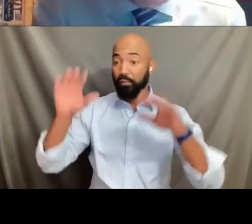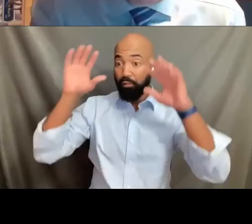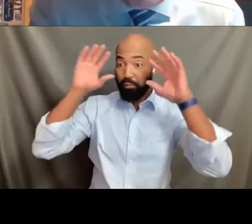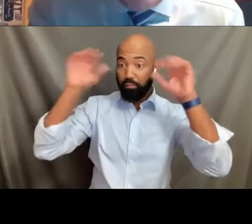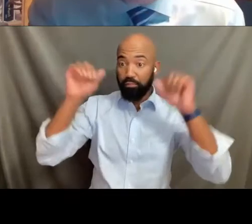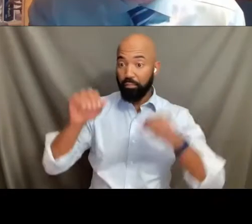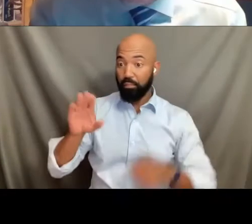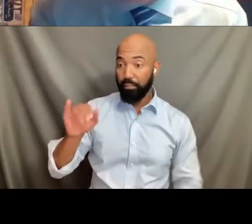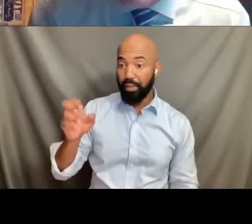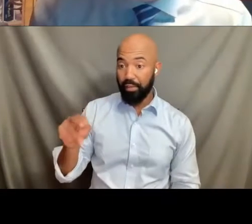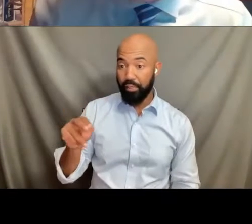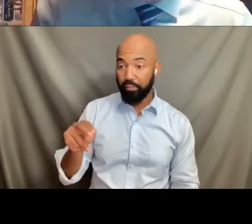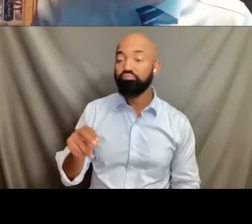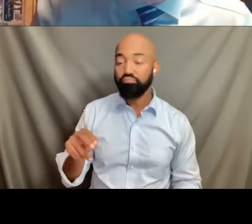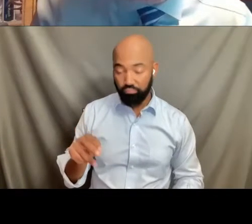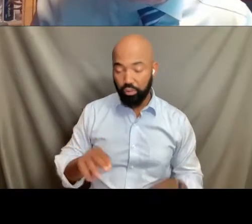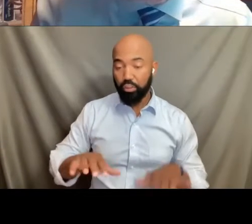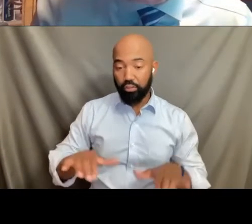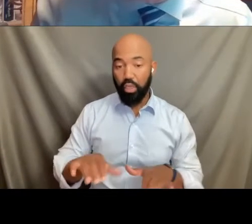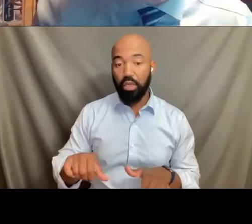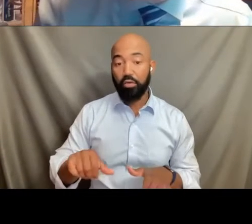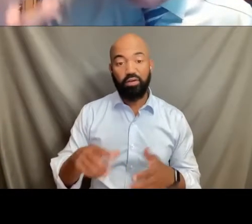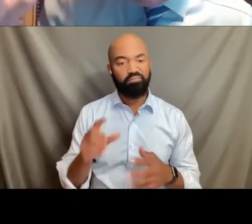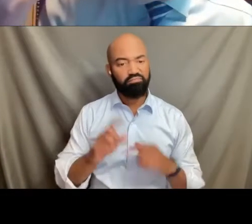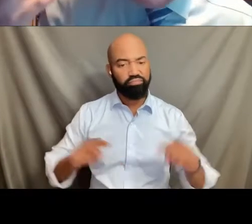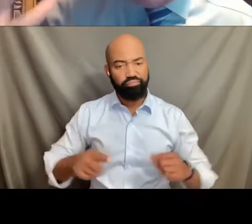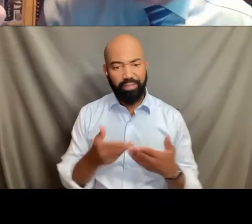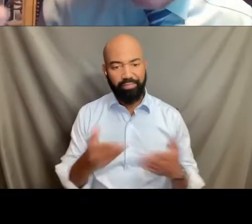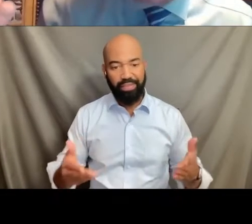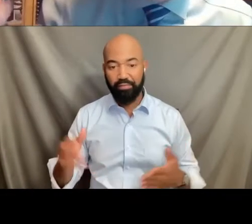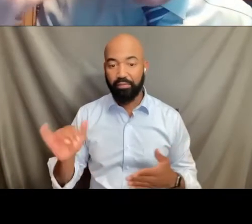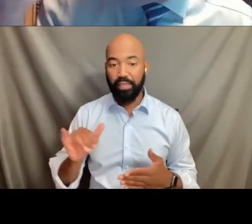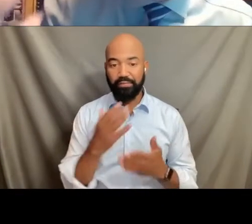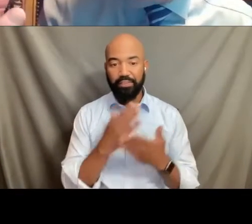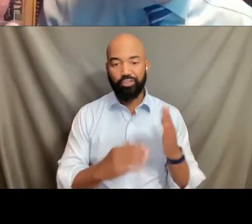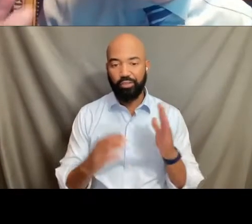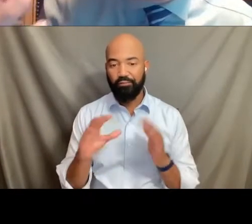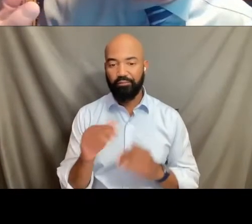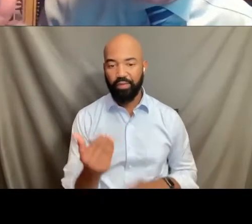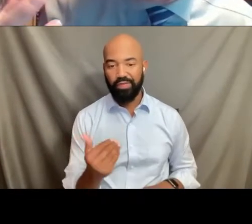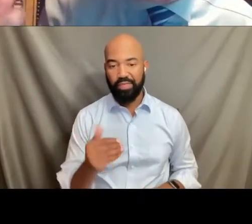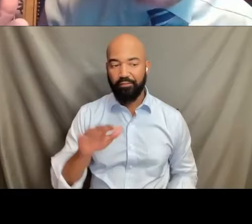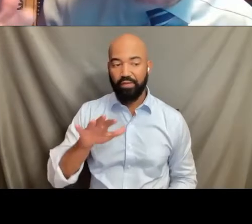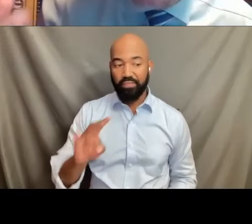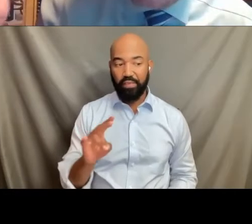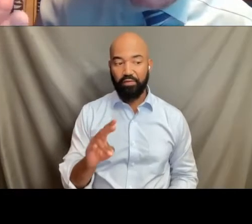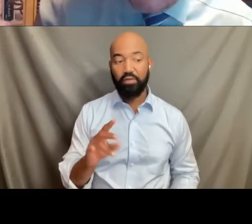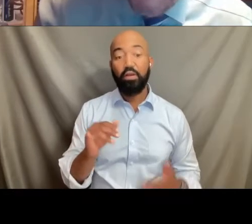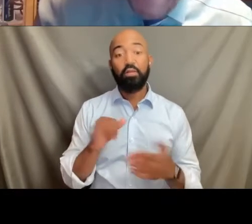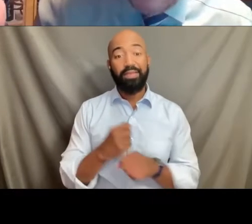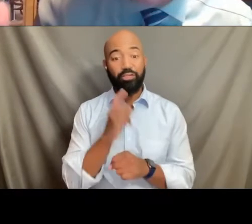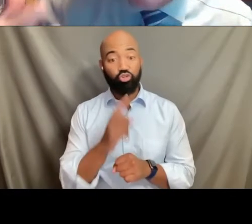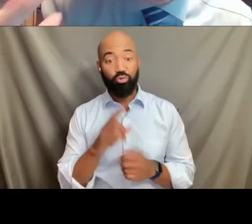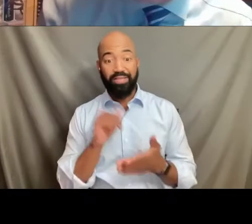But again, Loree talked about Section 1557, a parallel attempt to ensure that inside the Affordable Care Act,